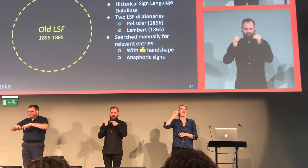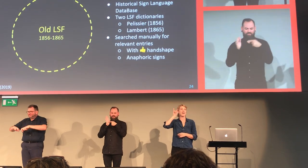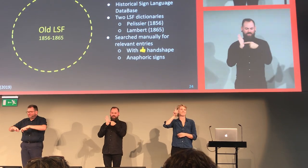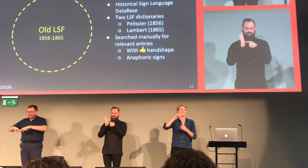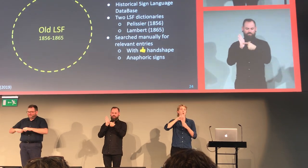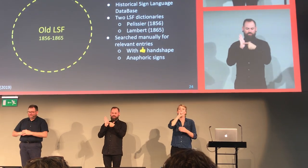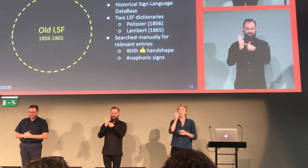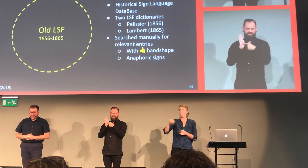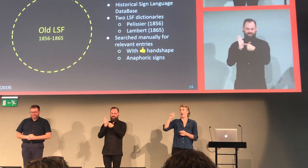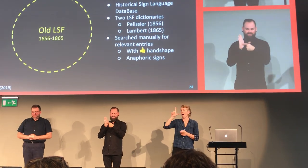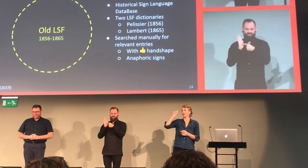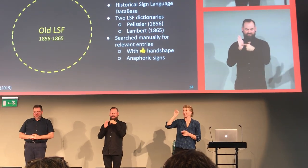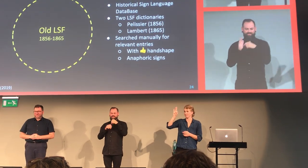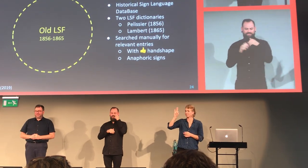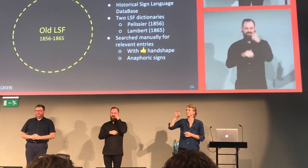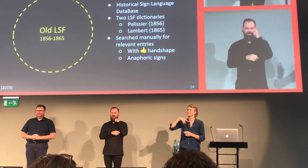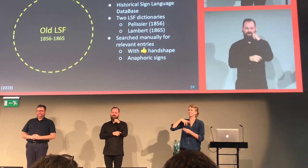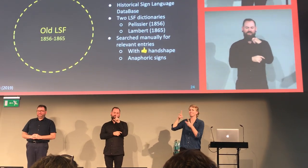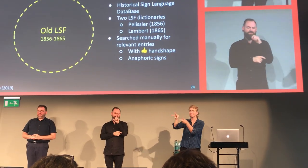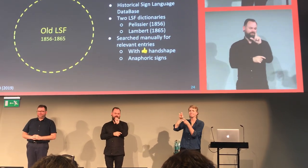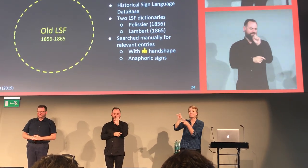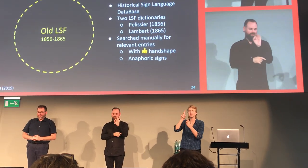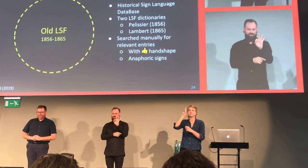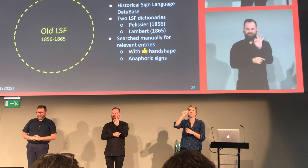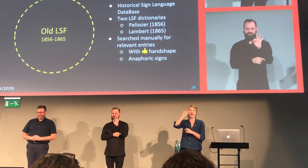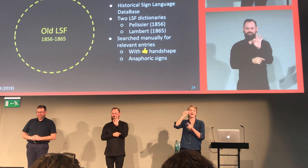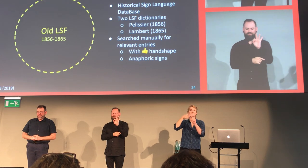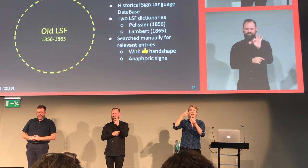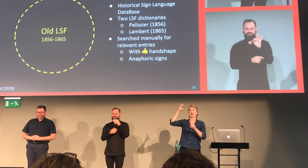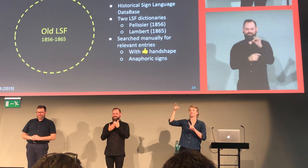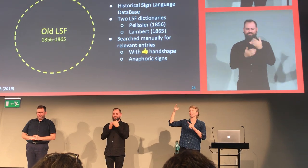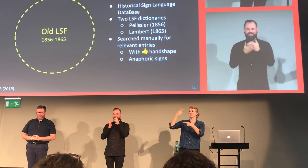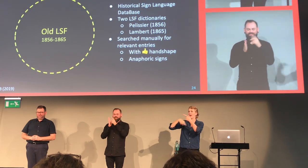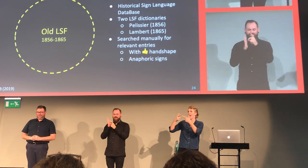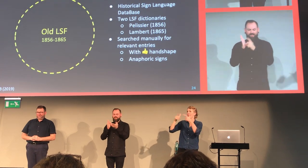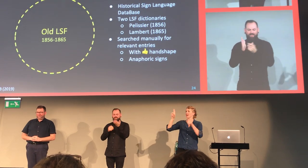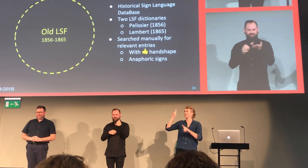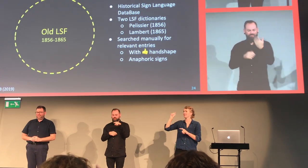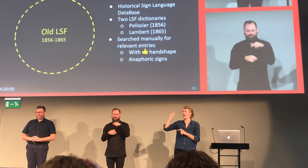We can talk about Old LSF as the starting point of the demonstrative.